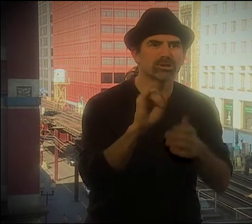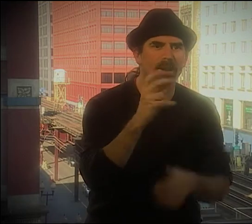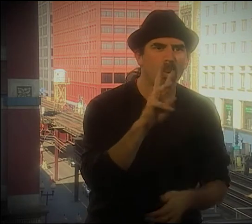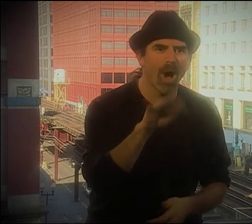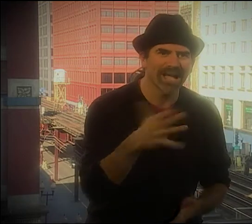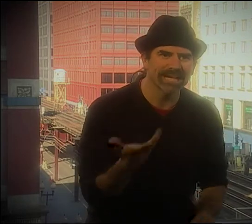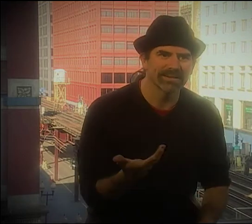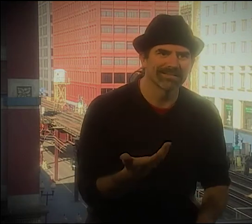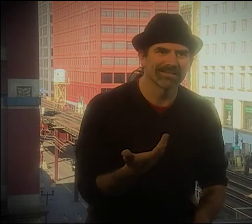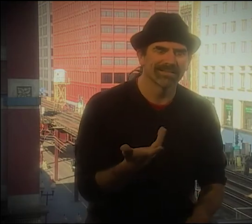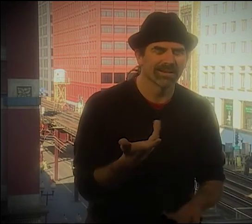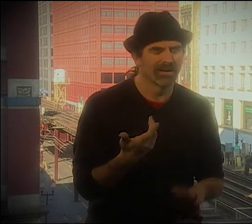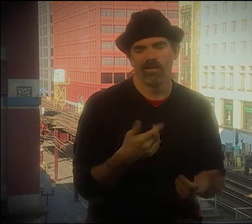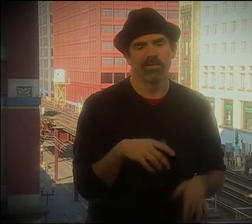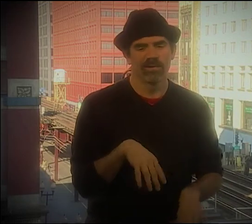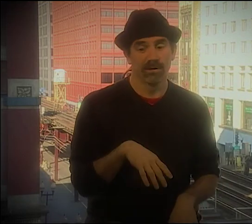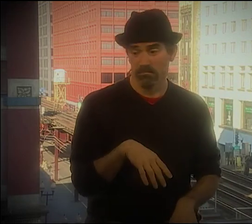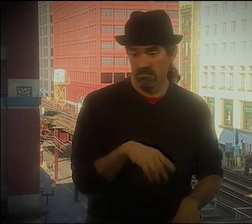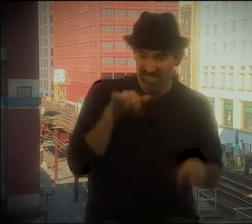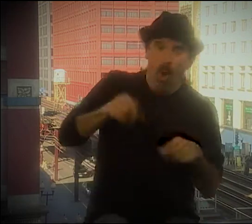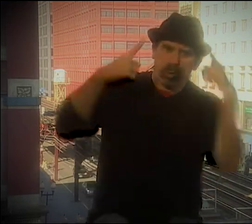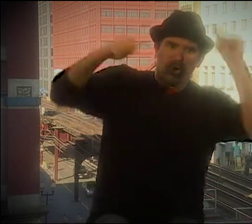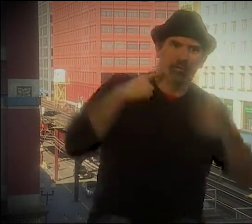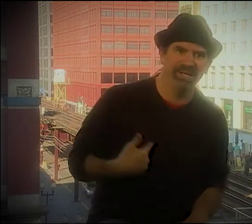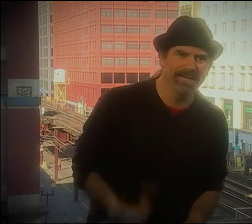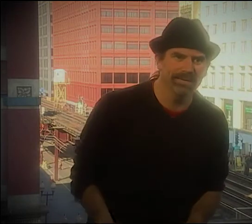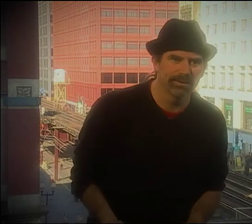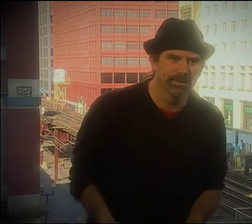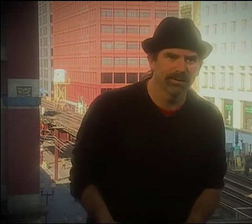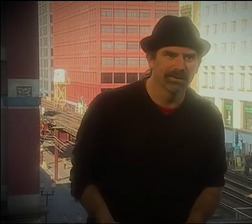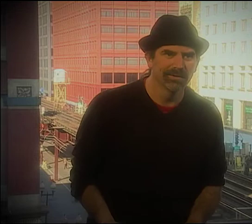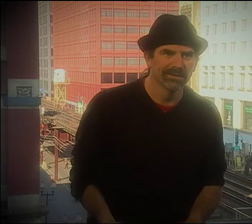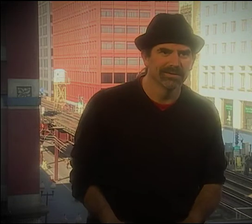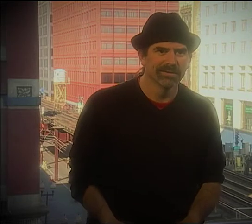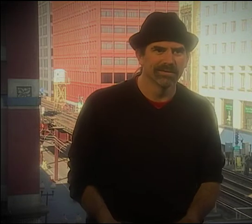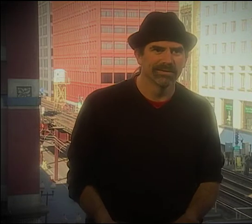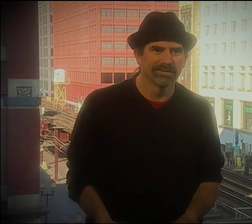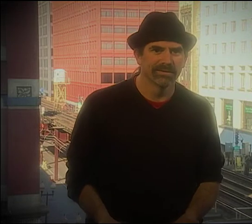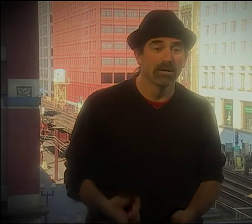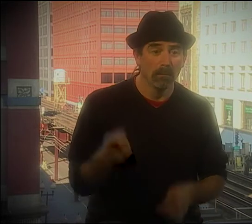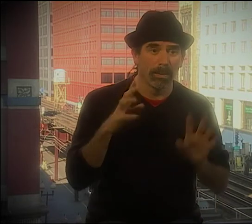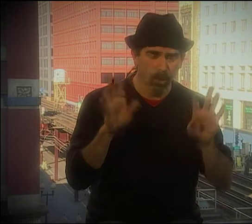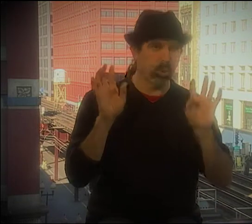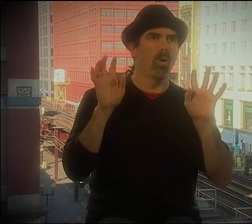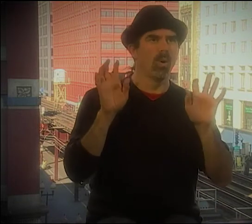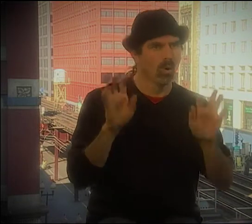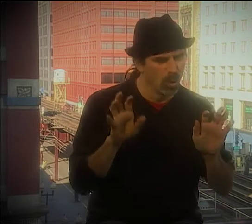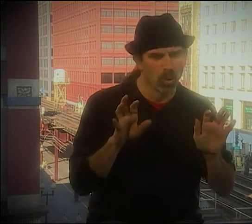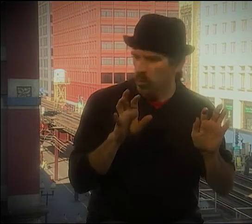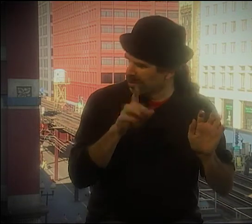SO WHEN I TOOK THAT SHIRT OFF, AND I SAID, "THESE ARE THE DARK AGES." AND THEN I HAD ANOTHER SHIRT,